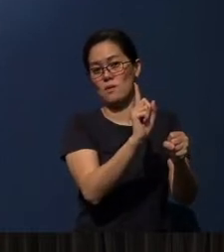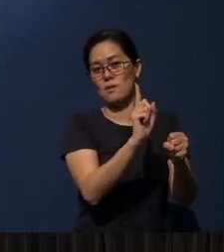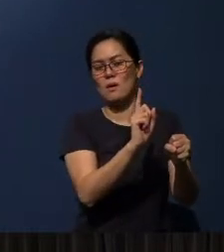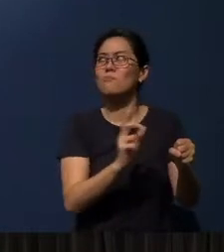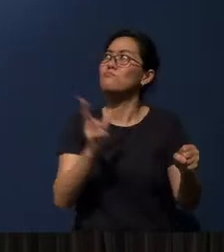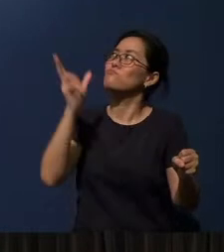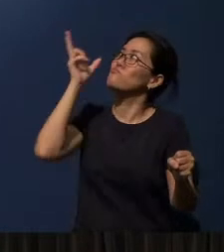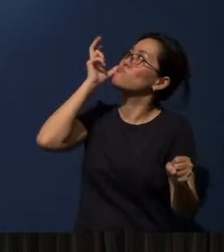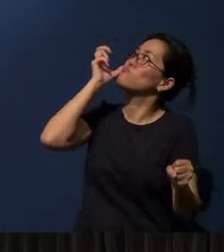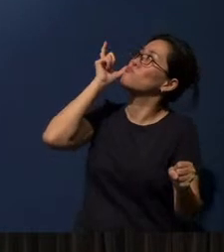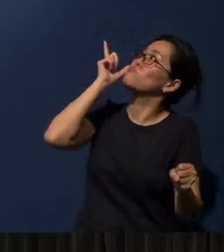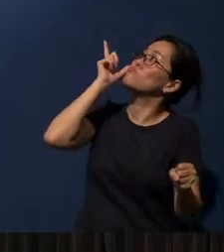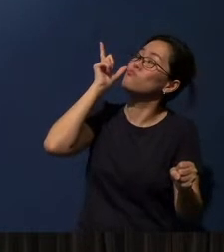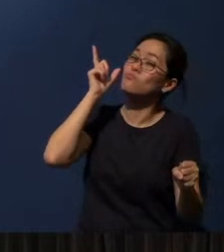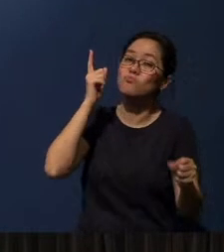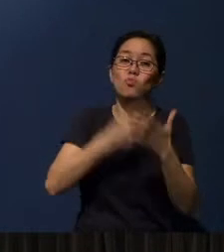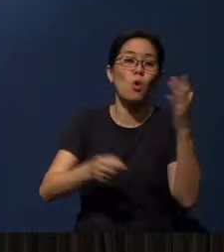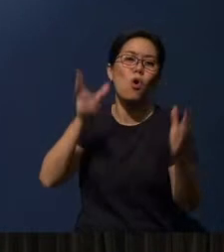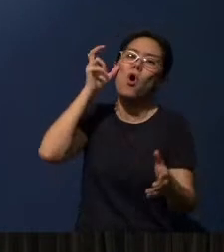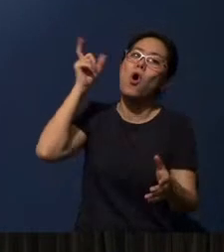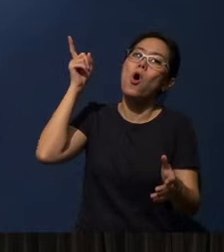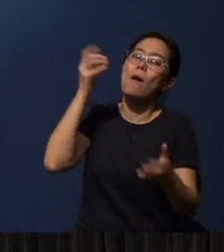And what you hear is more important: